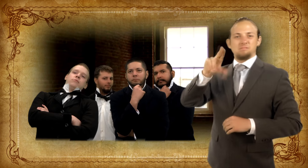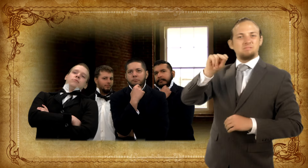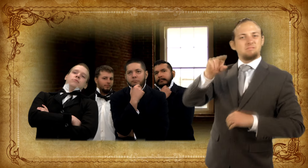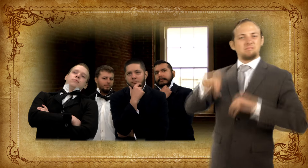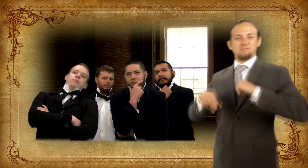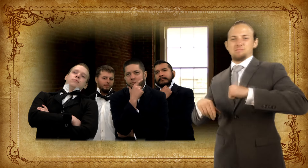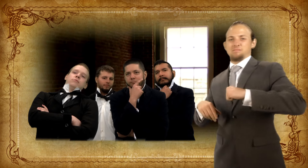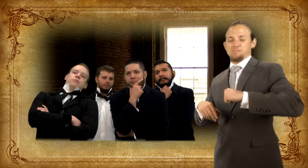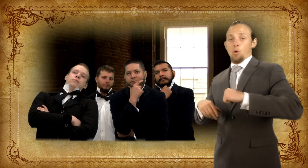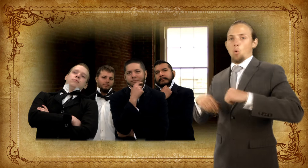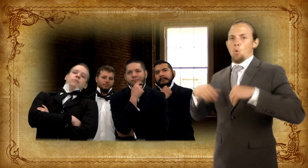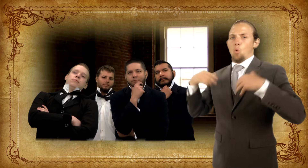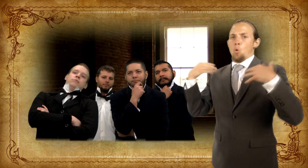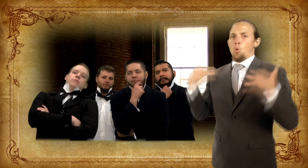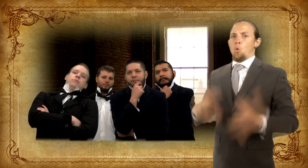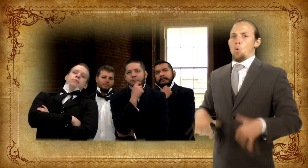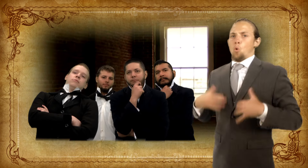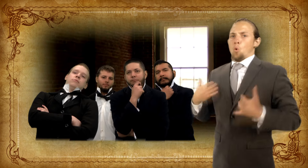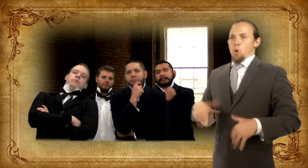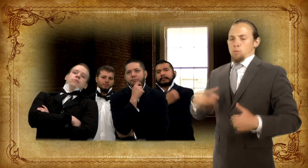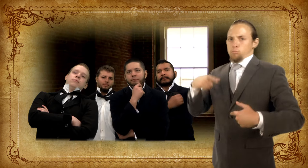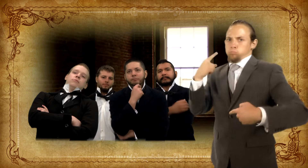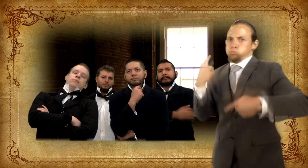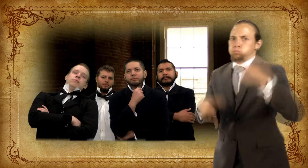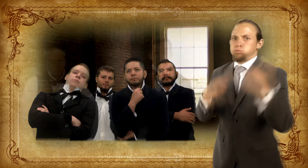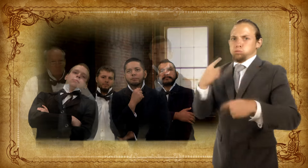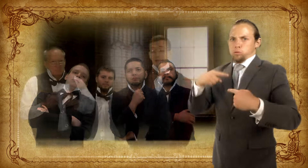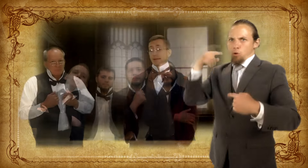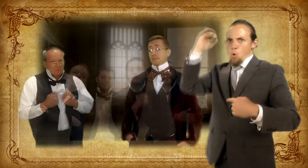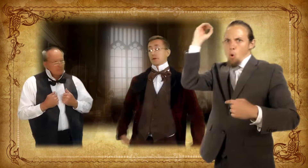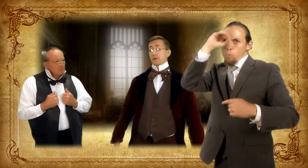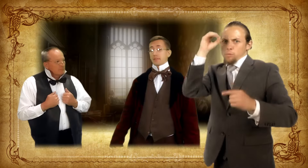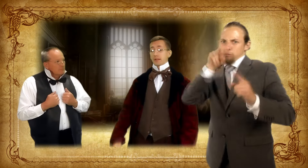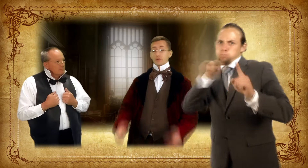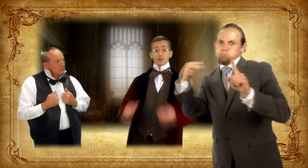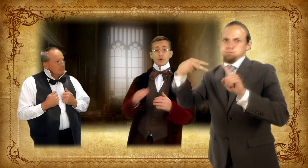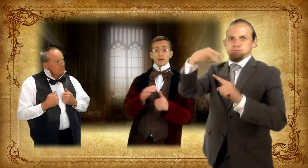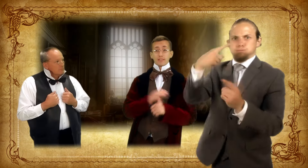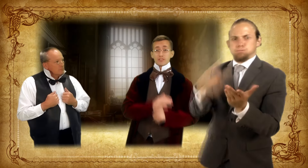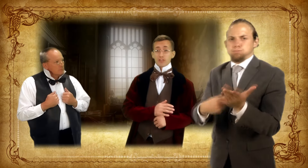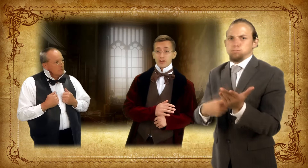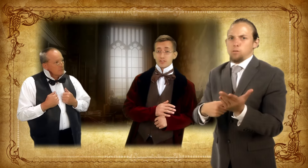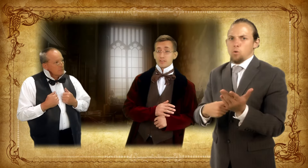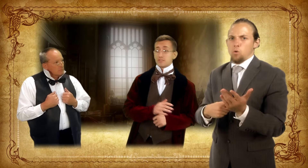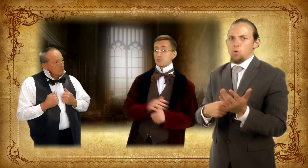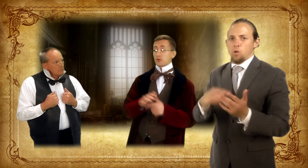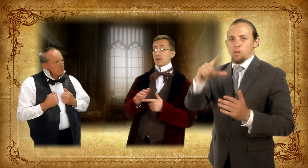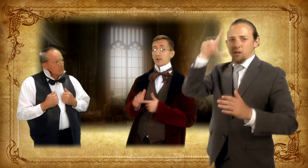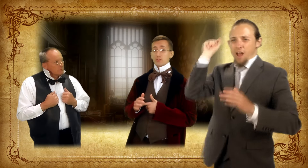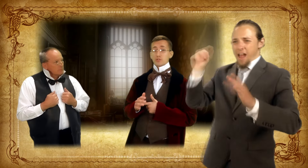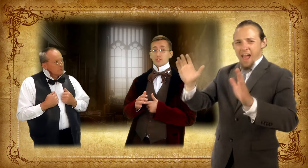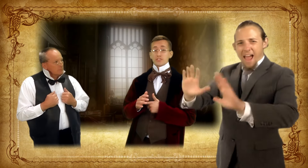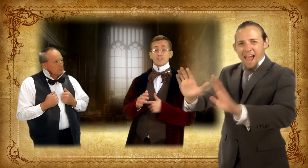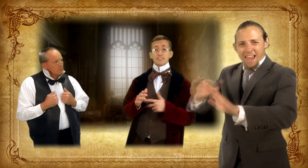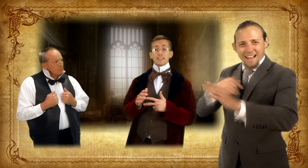and they argued their differing opinions and points of view.